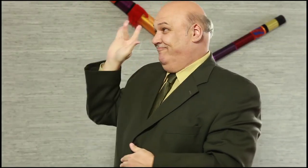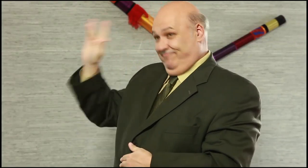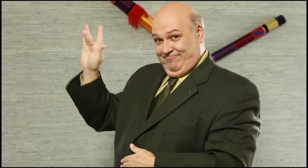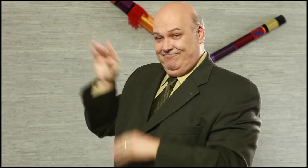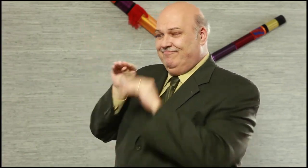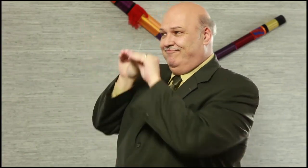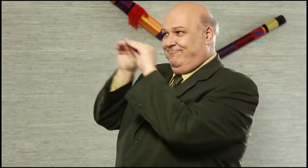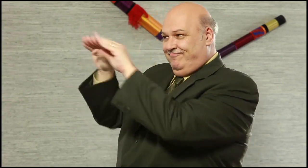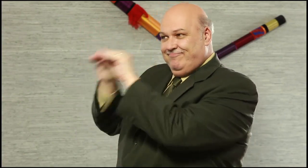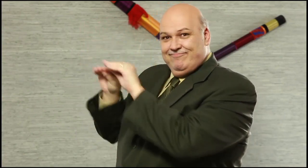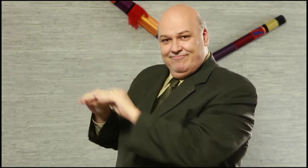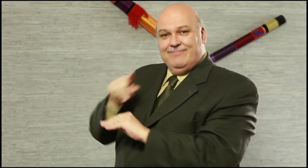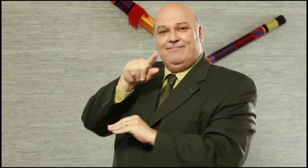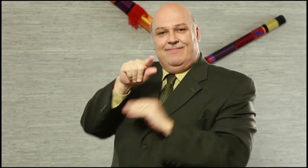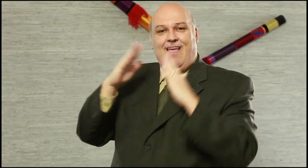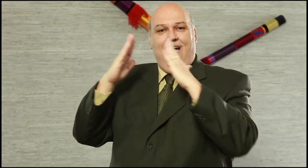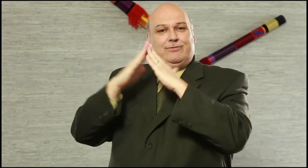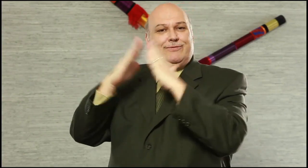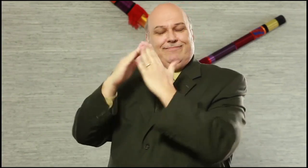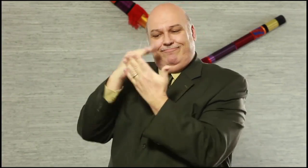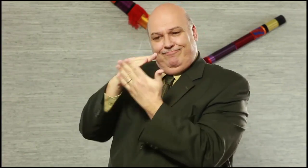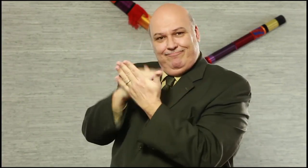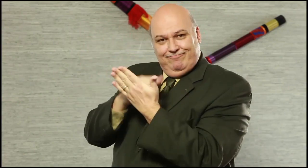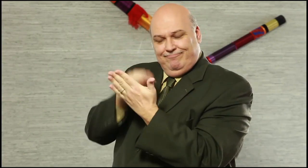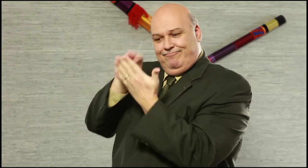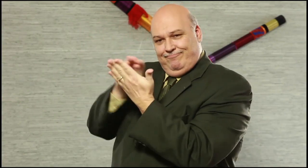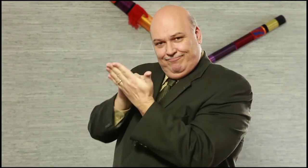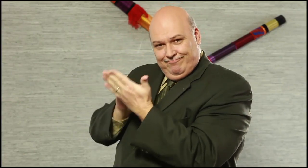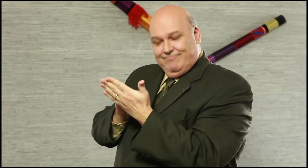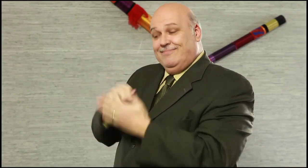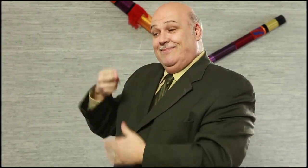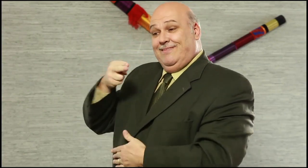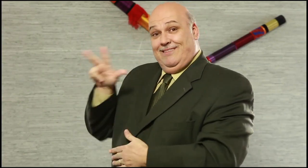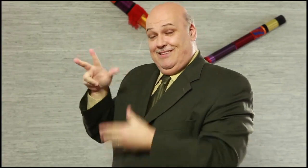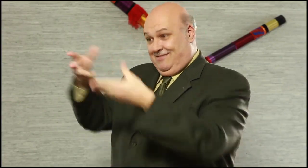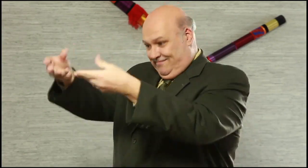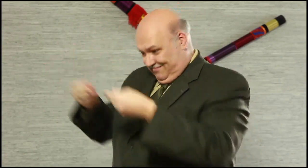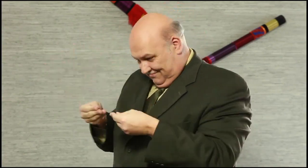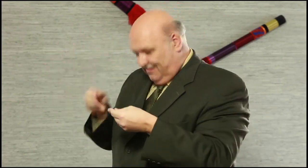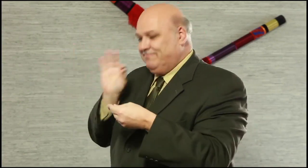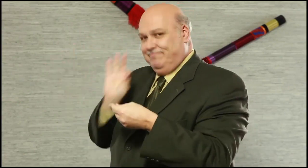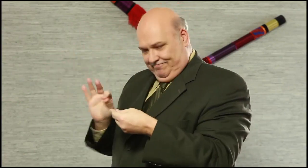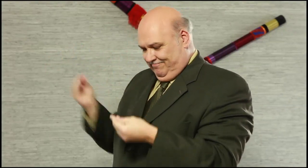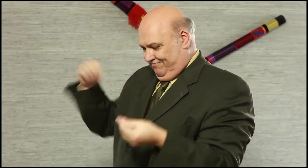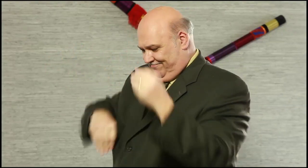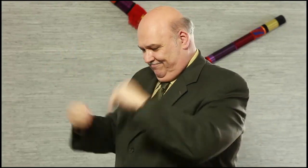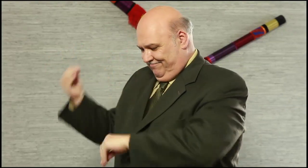with other viewers and through H3 media! To